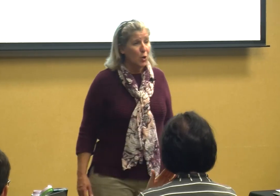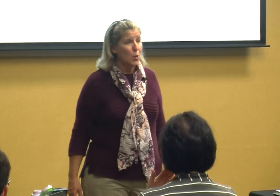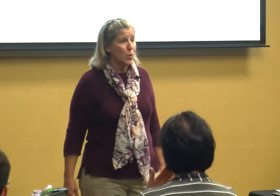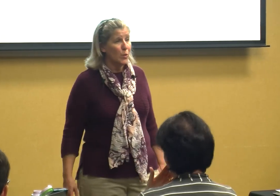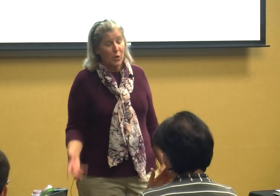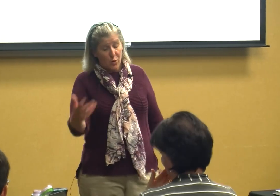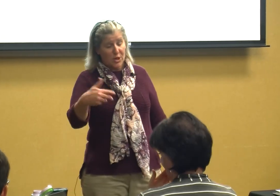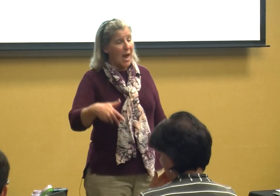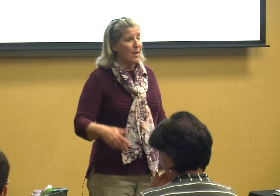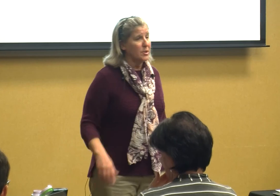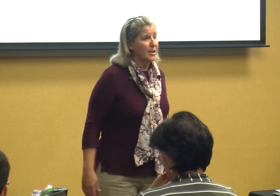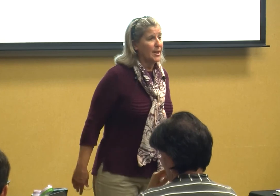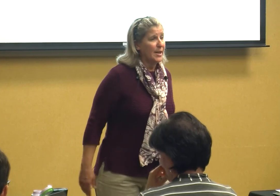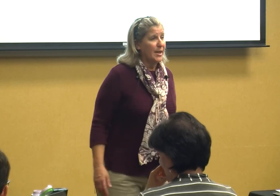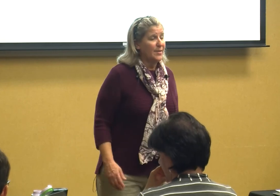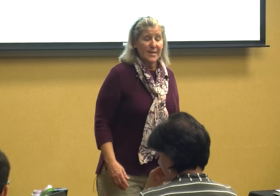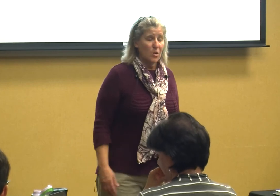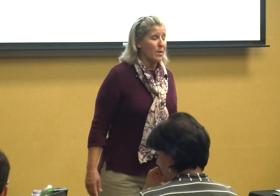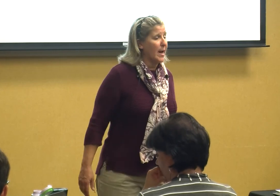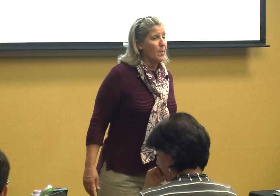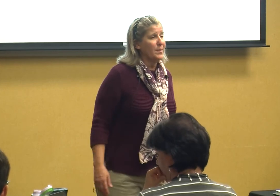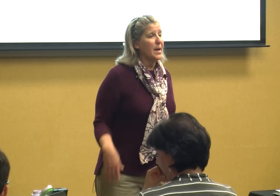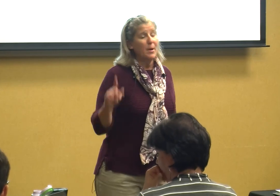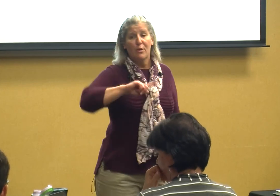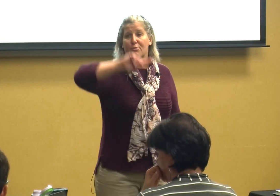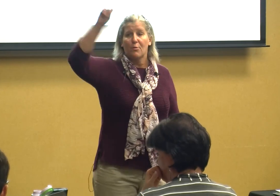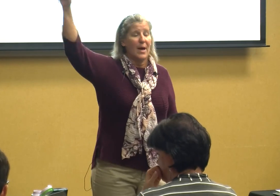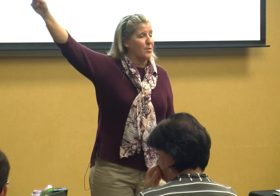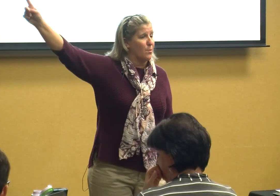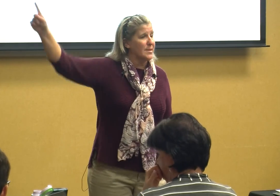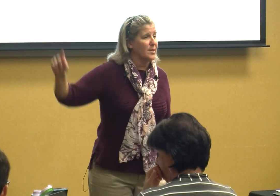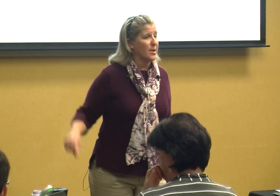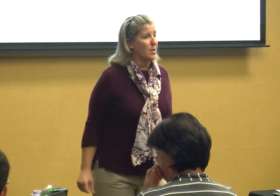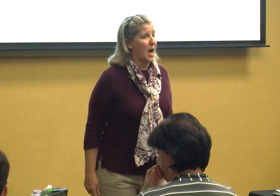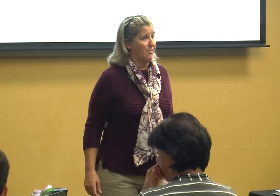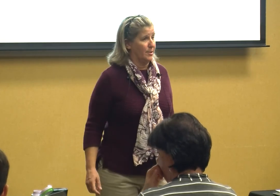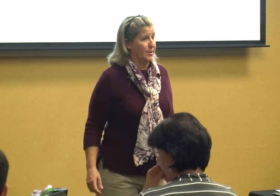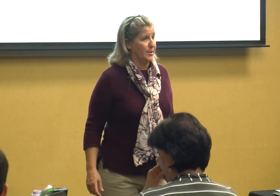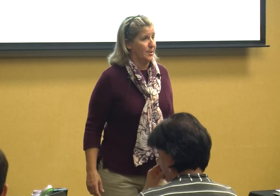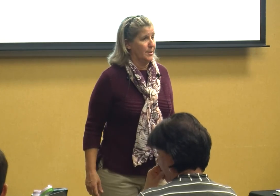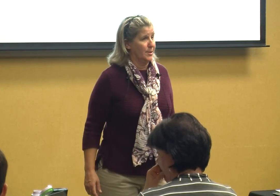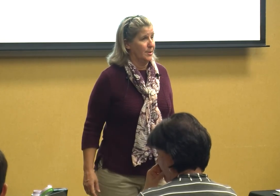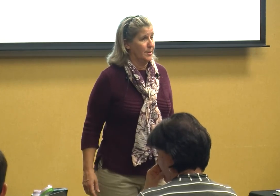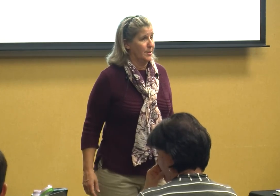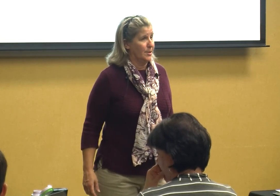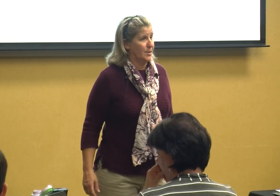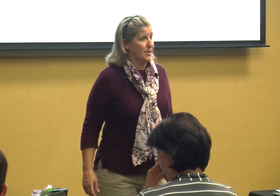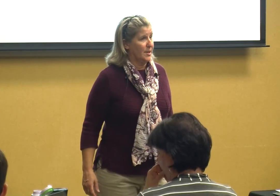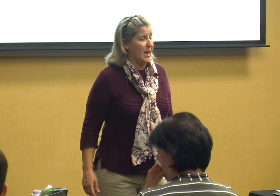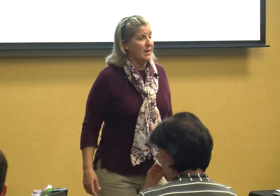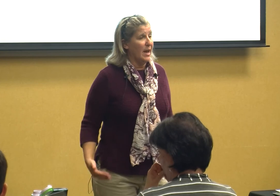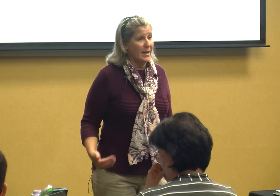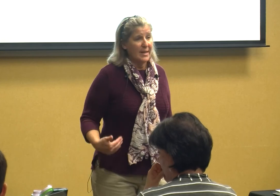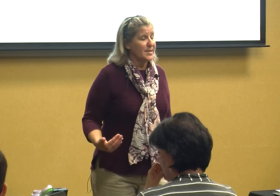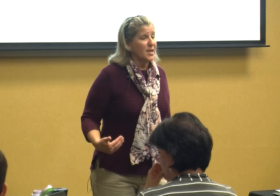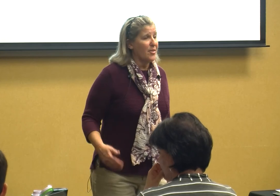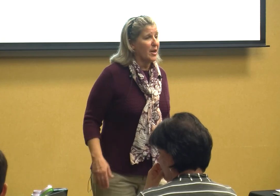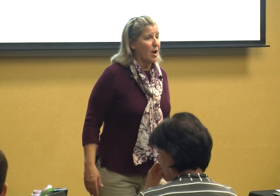your child that's going to help them throughout the rest of their life and and it's nothing off